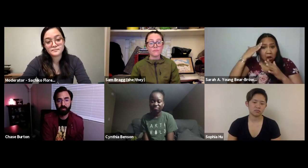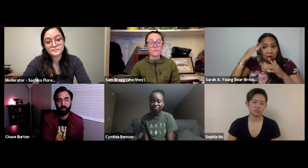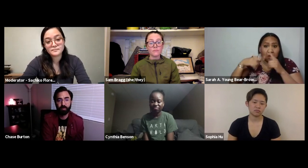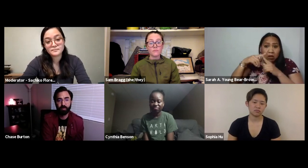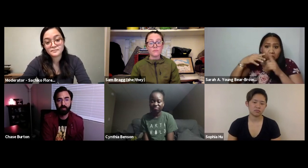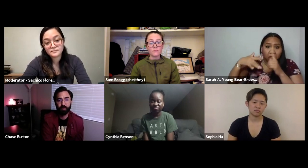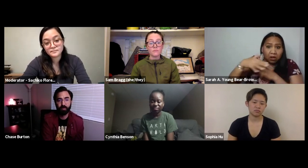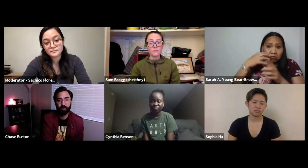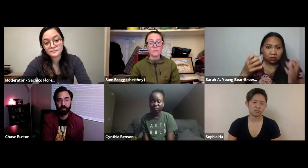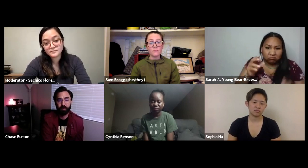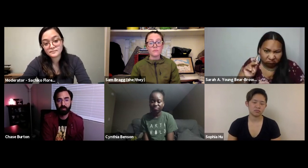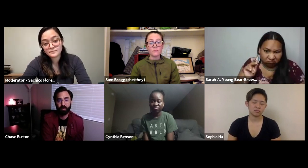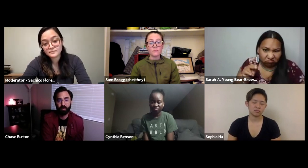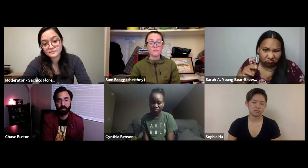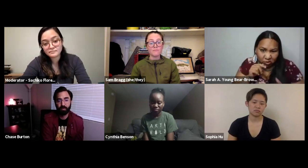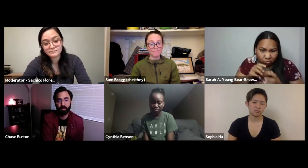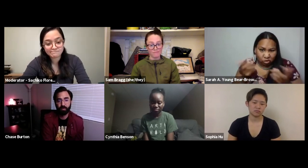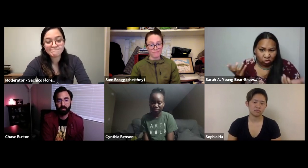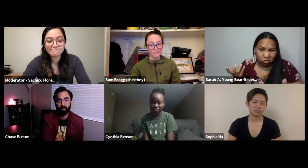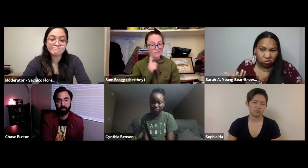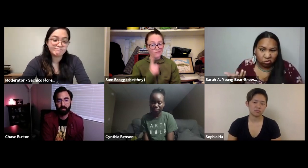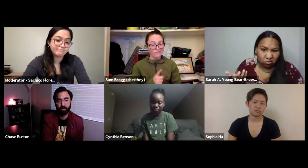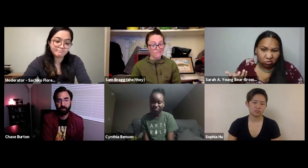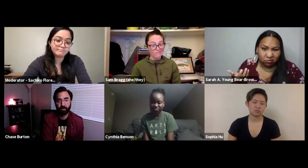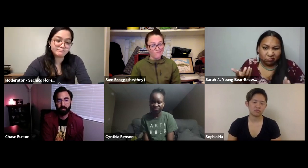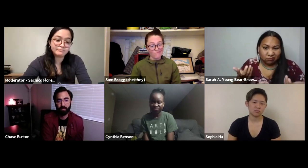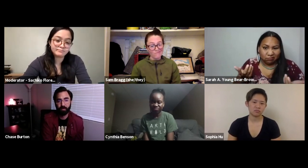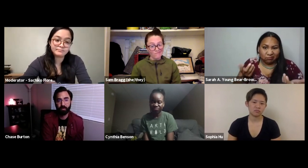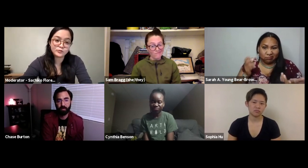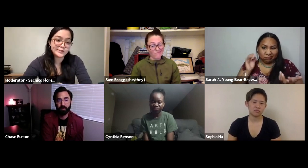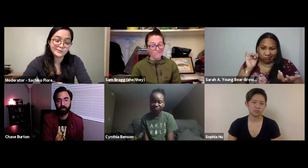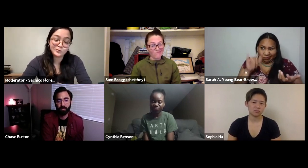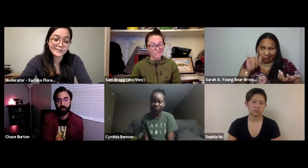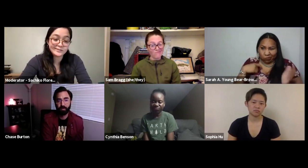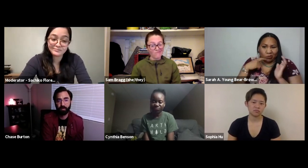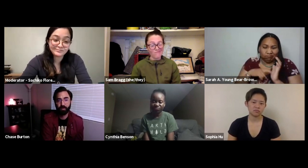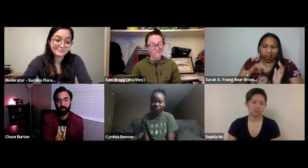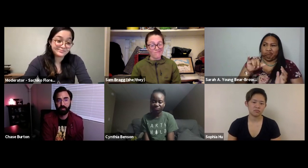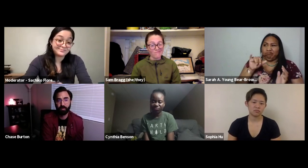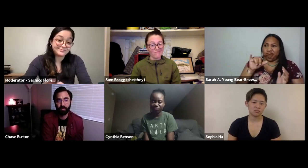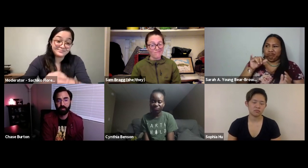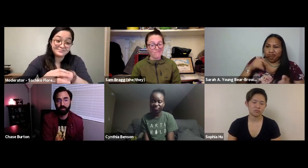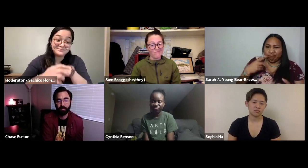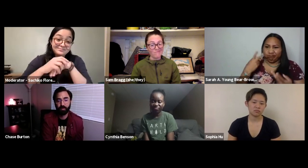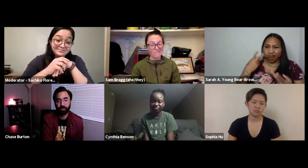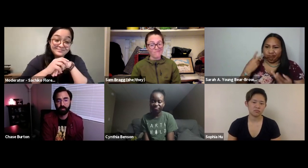those different identities to portray different backgrounds. Having access to that knowledge in the Deaf community is critical because they don't have